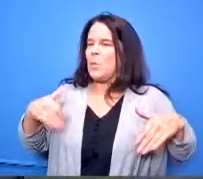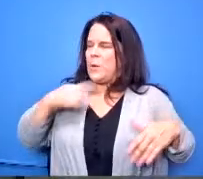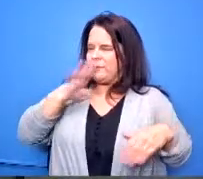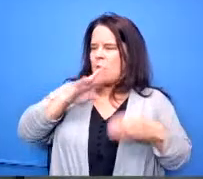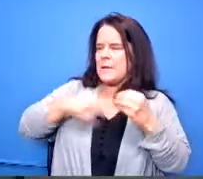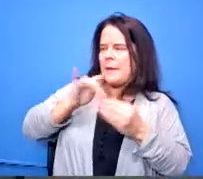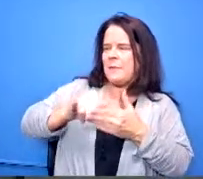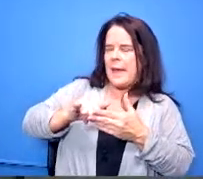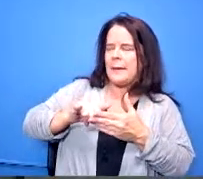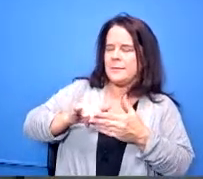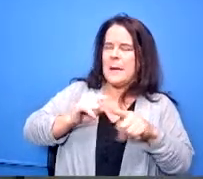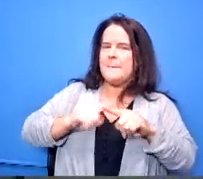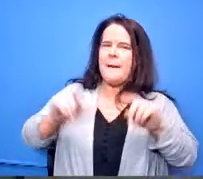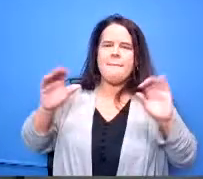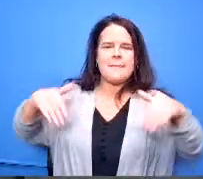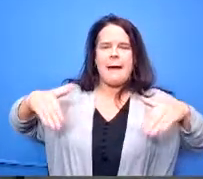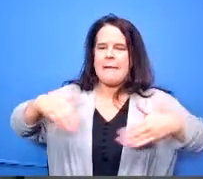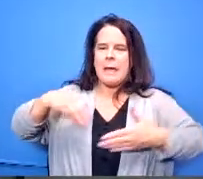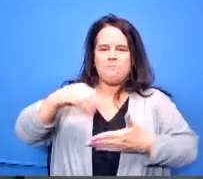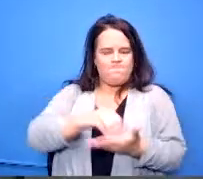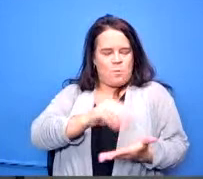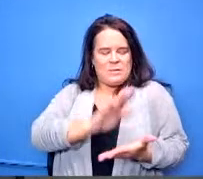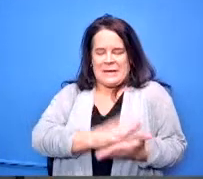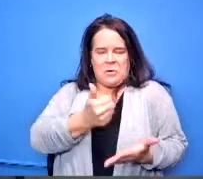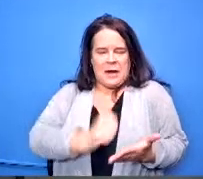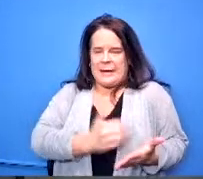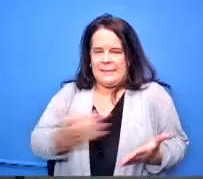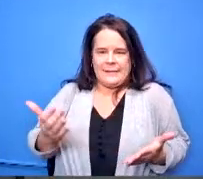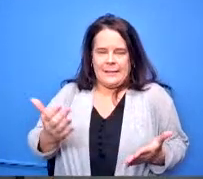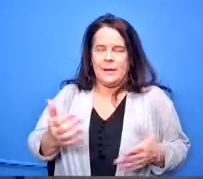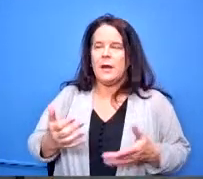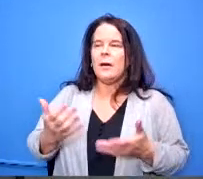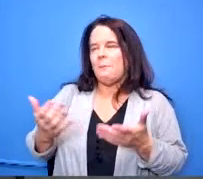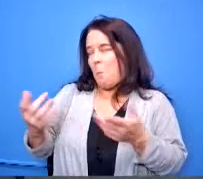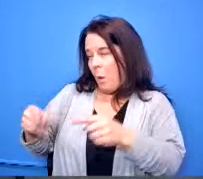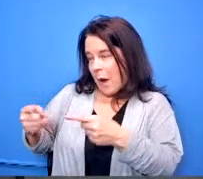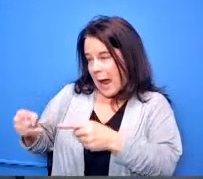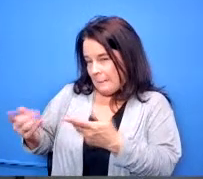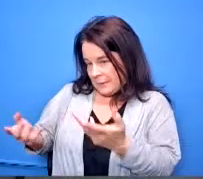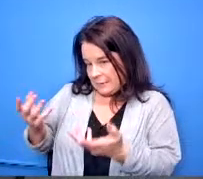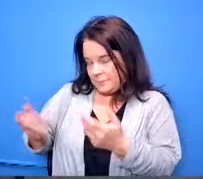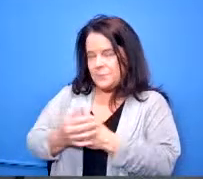for that but one of the things that could actually happen is as students are going through there it